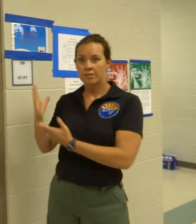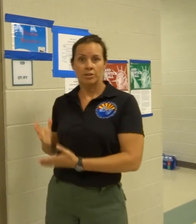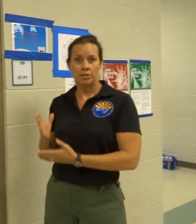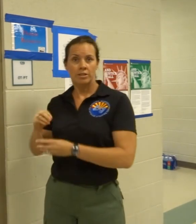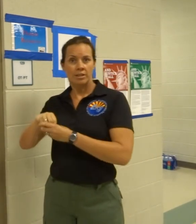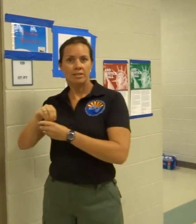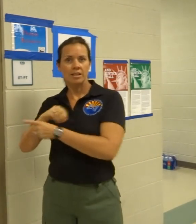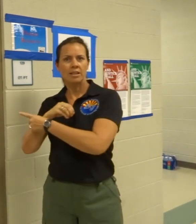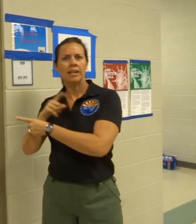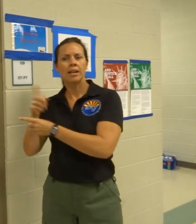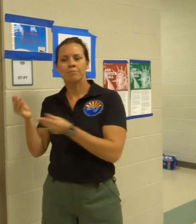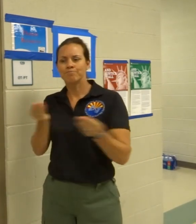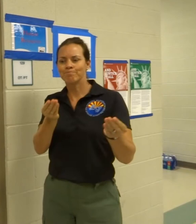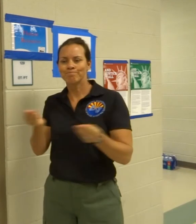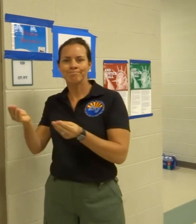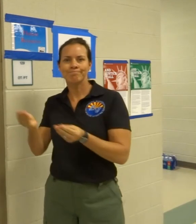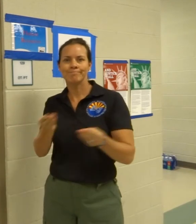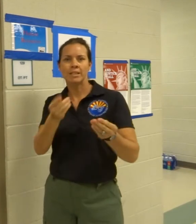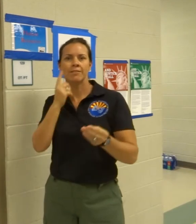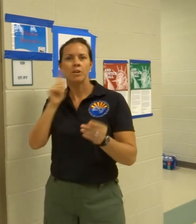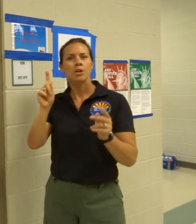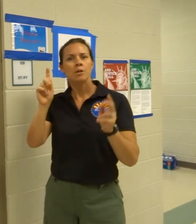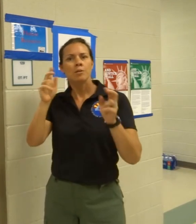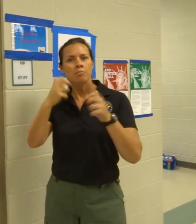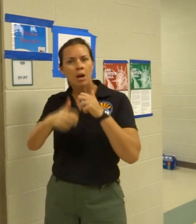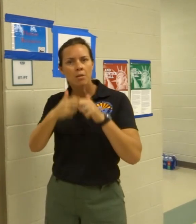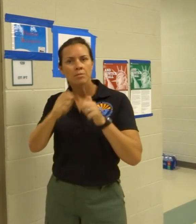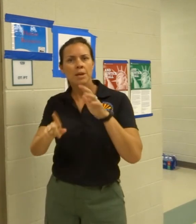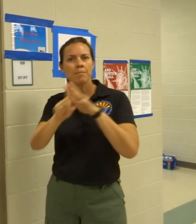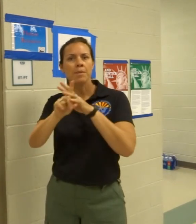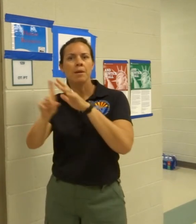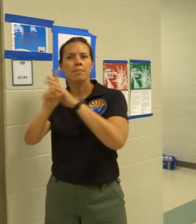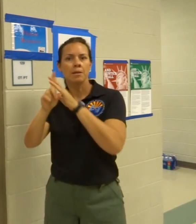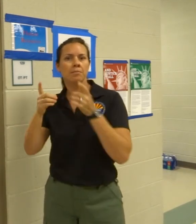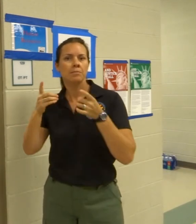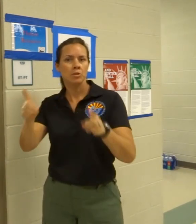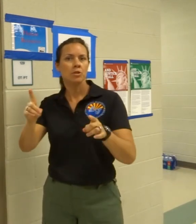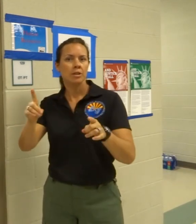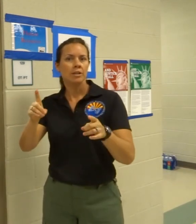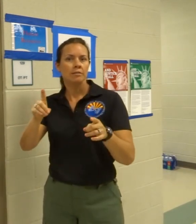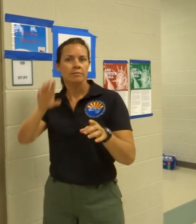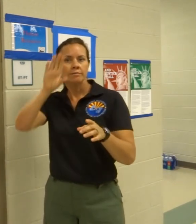And he is mitigator for issues that come up between forest firefighters.